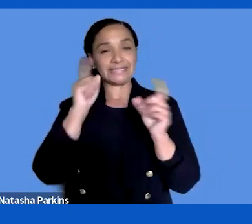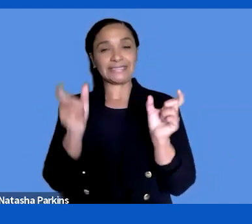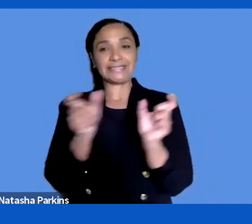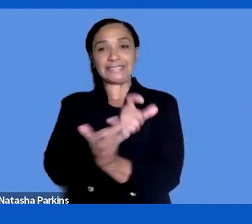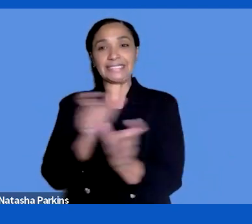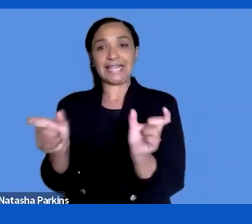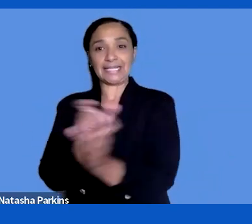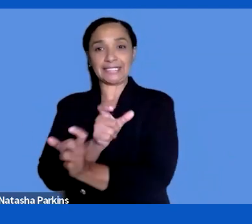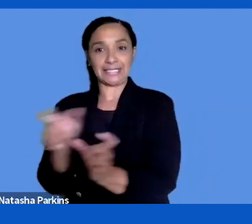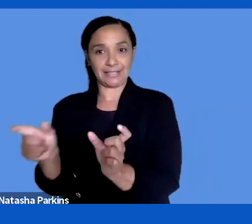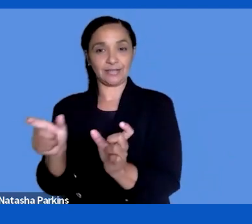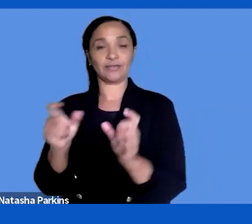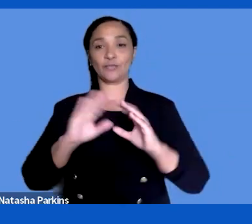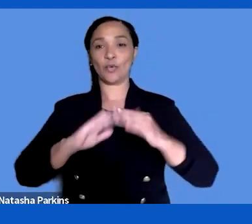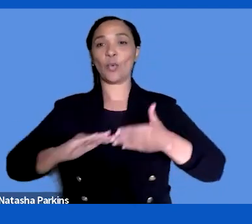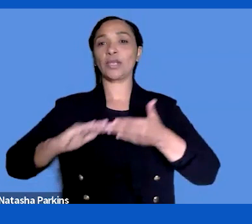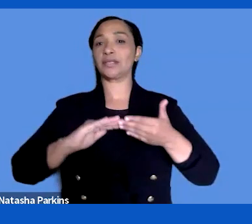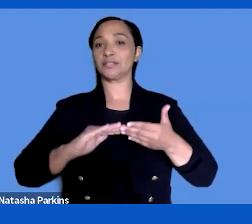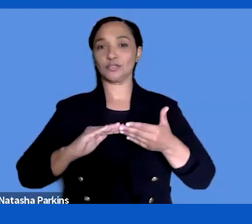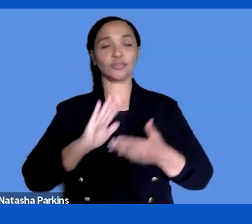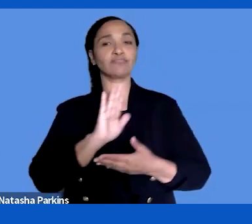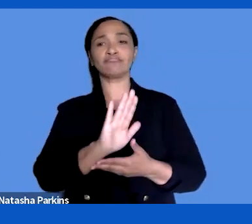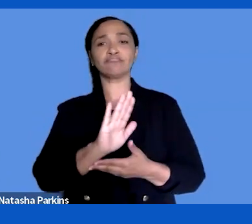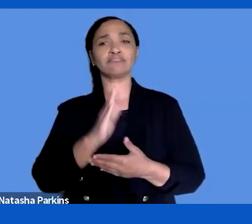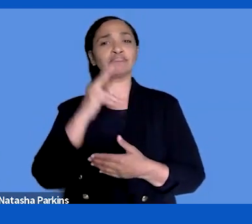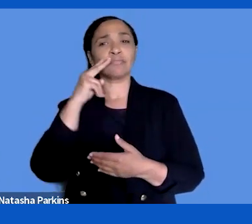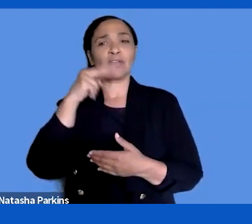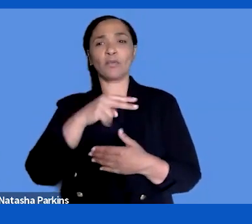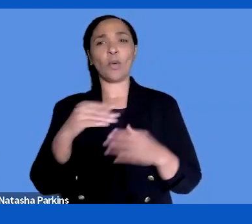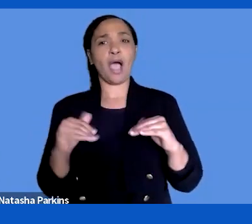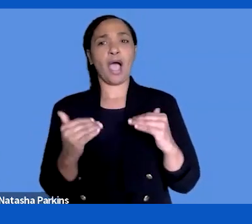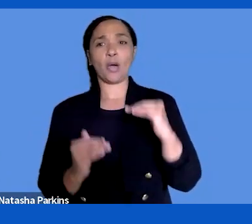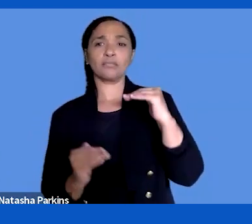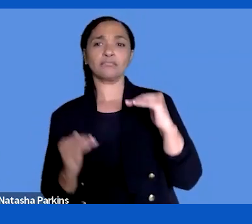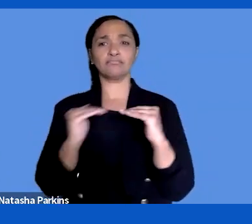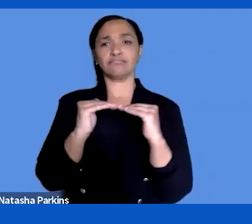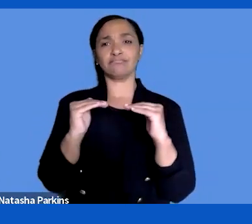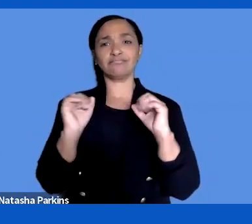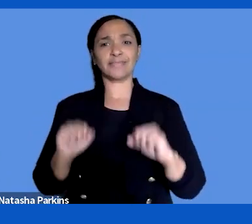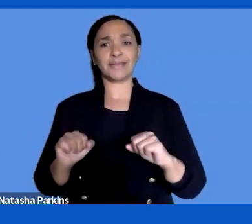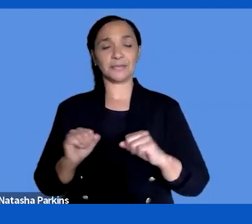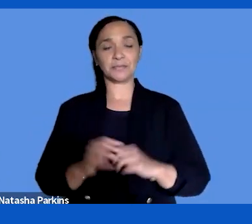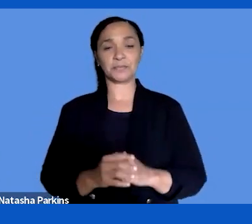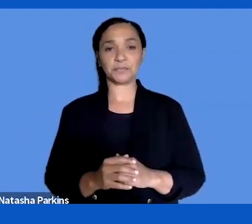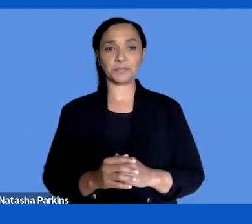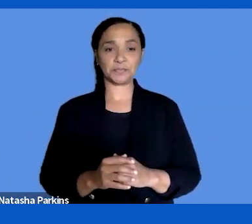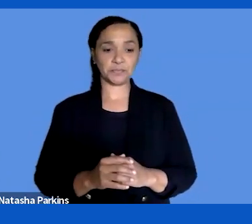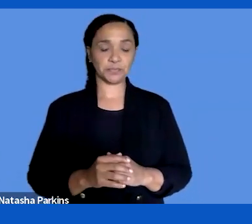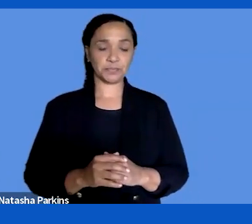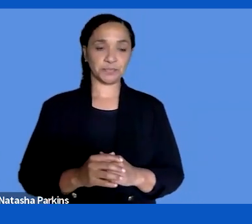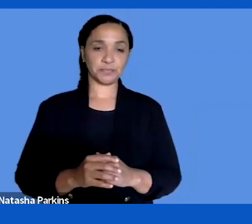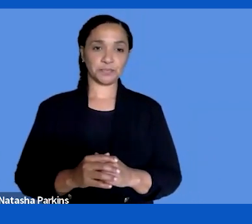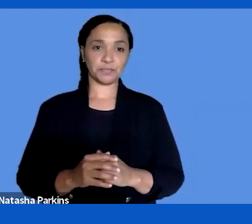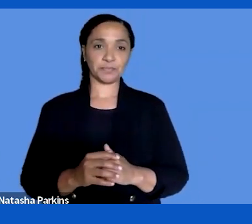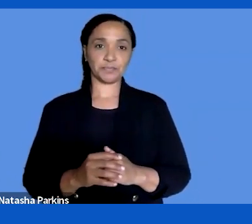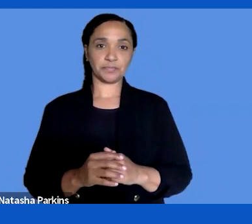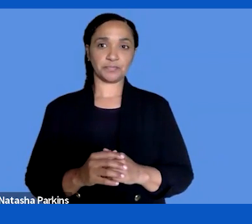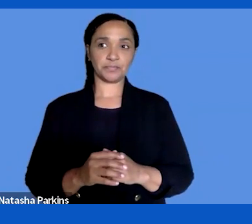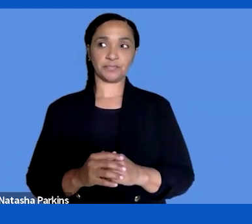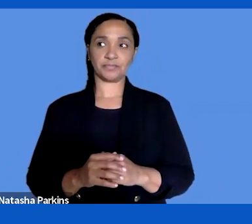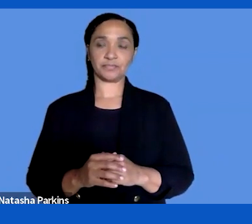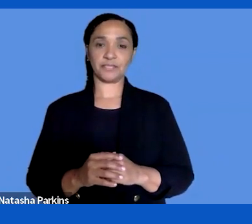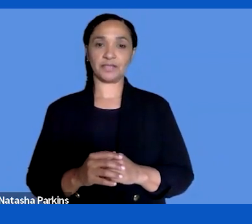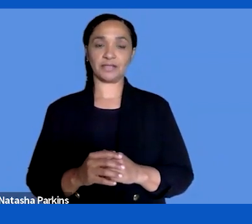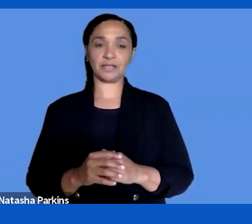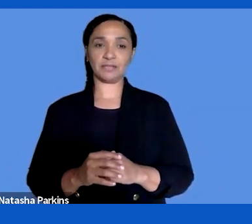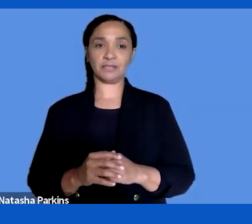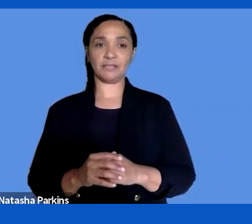what is your take? How can we bridge the gap? >> SARA RYDIN: Yeah, we have to focus more